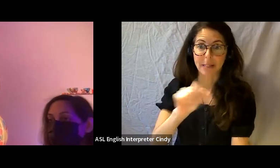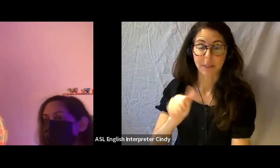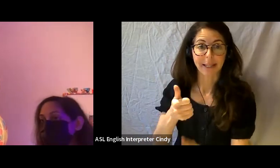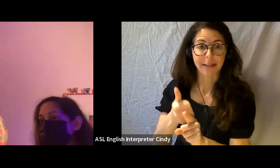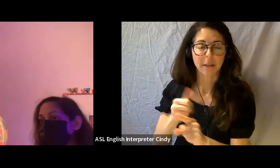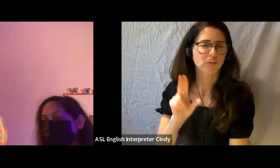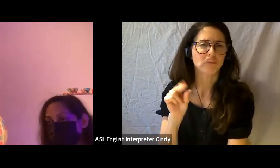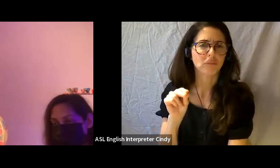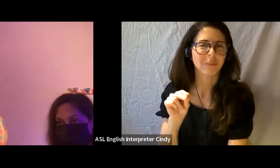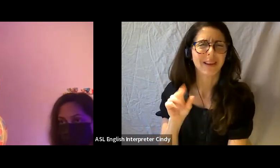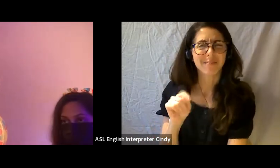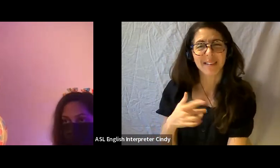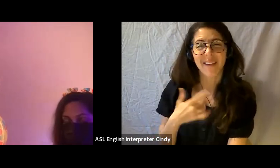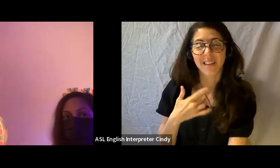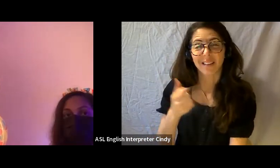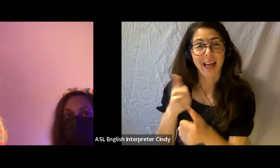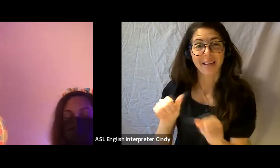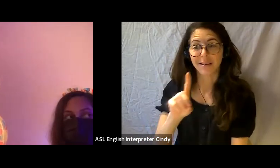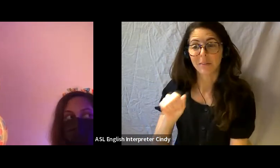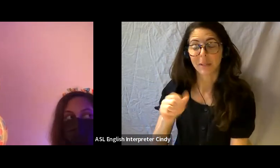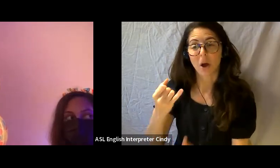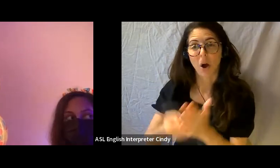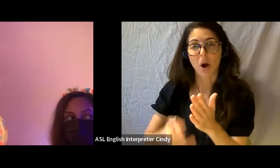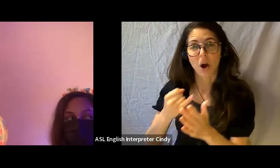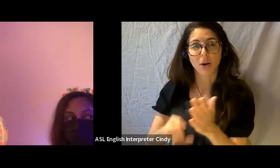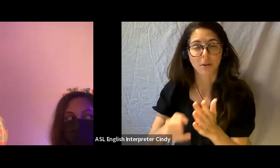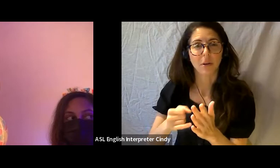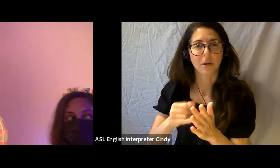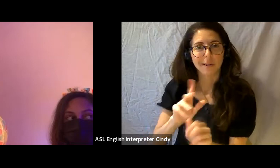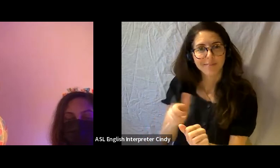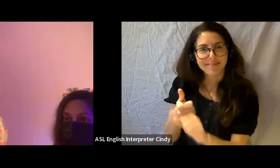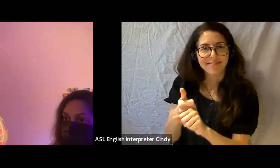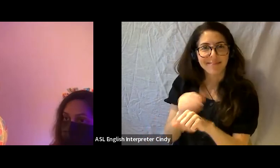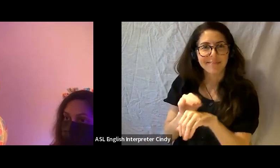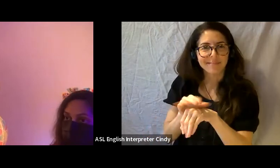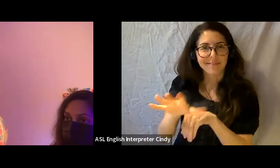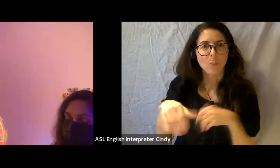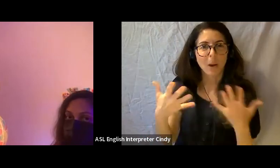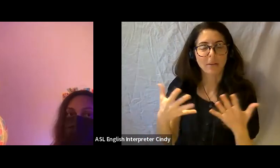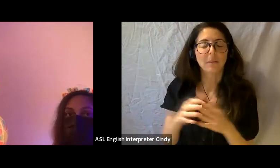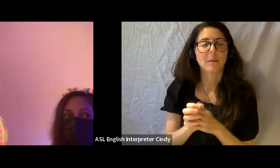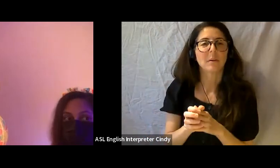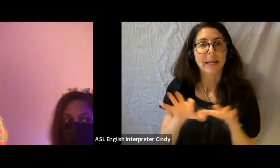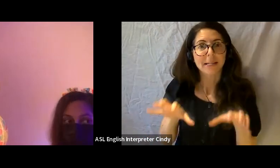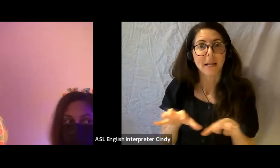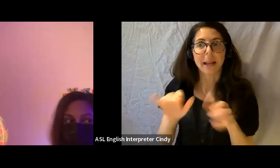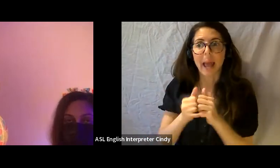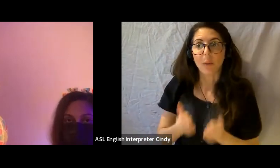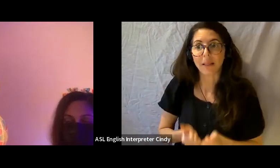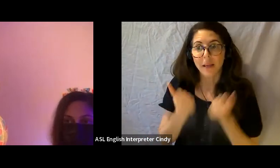But. I think all disability art is informed in some ways by the aesthetics of disability and by the way that we live our lives and navigate things every day